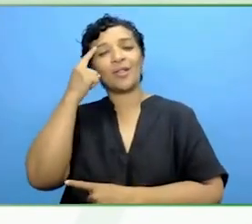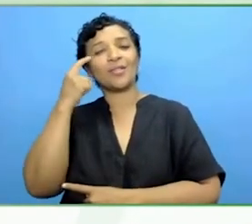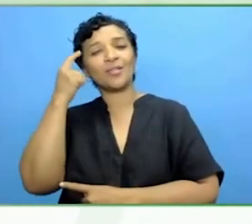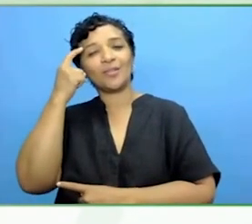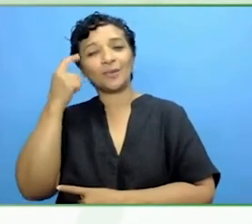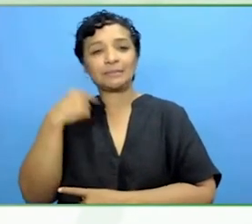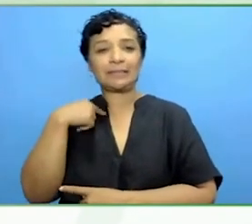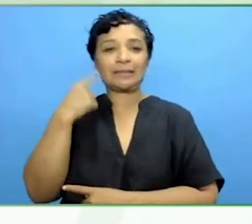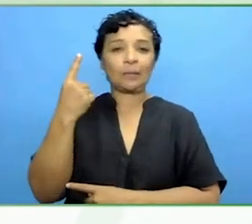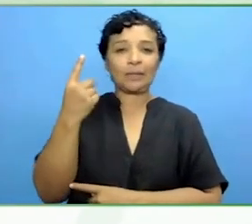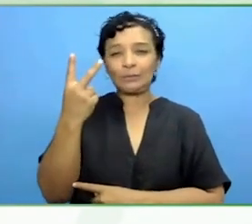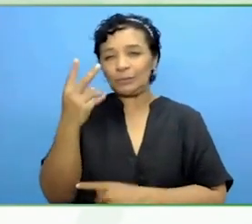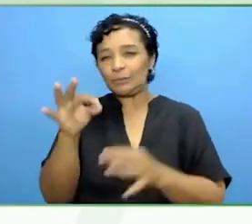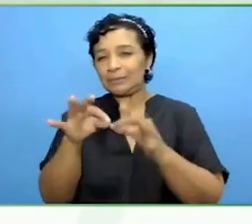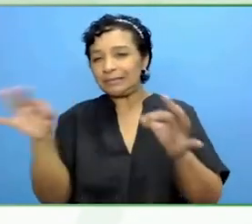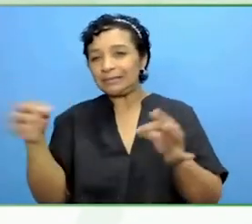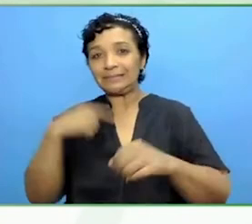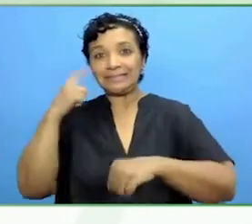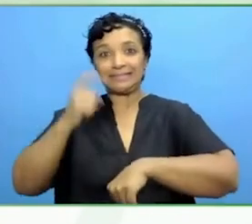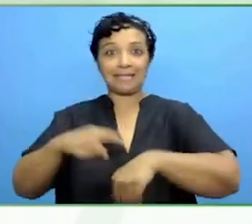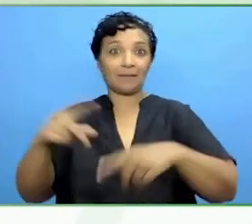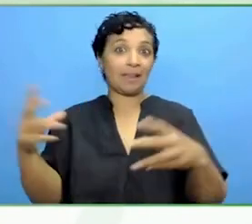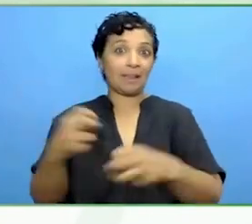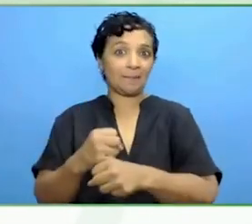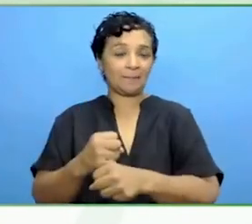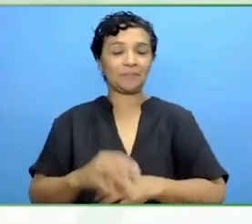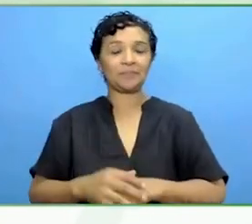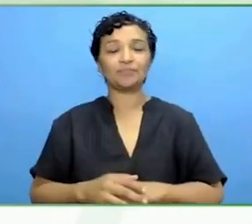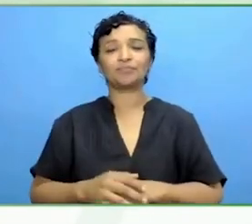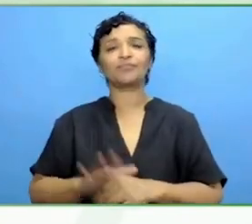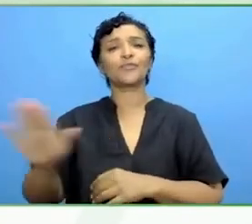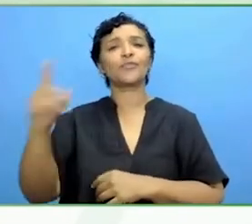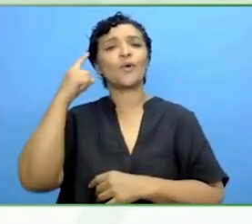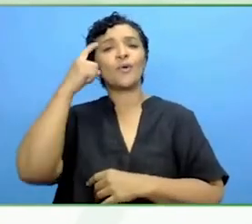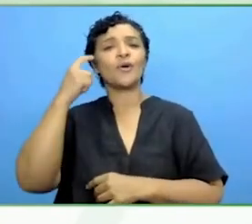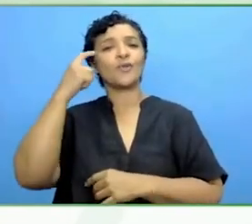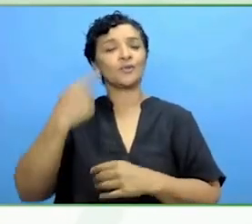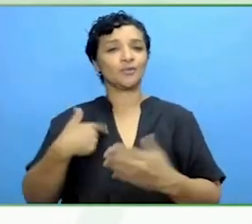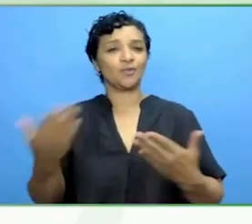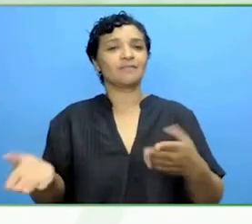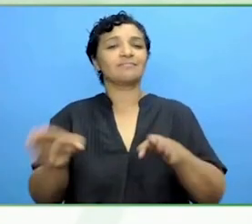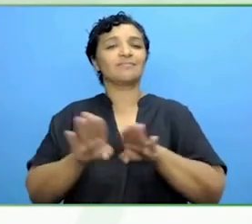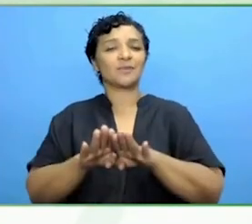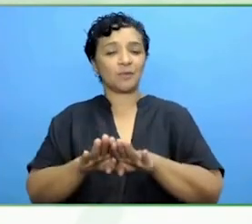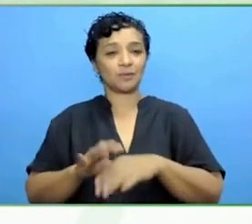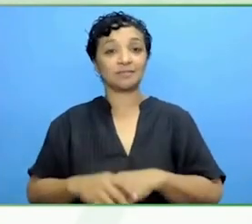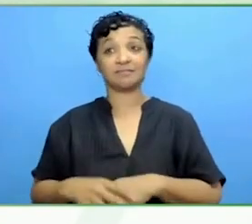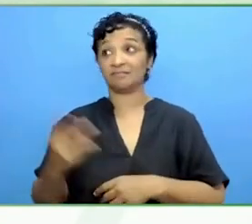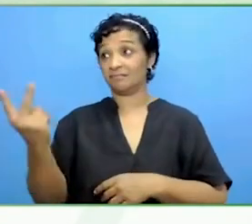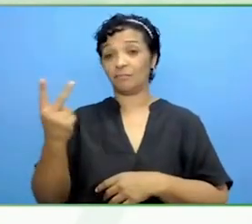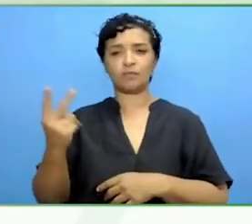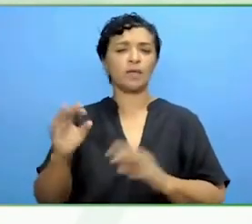We are short on time but what are your thoughts as we close out today? Both of you are brilliant voices, you are brilliant leaders.